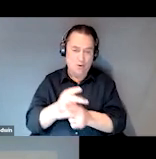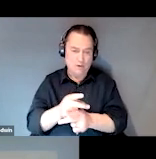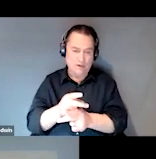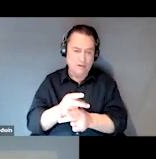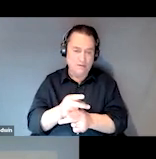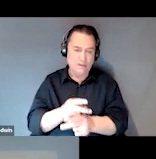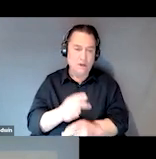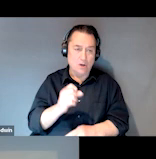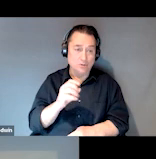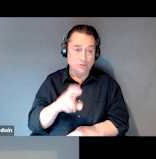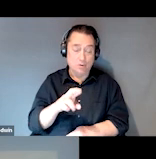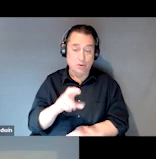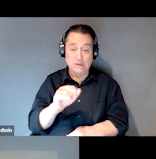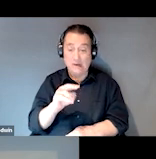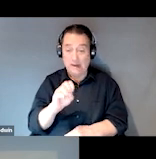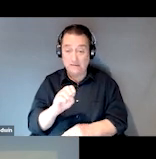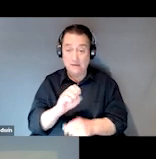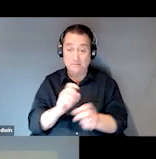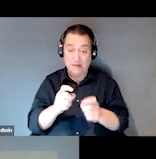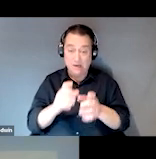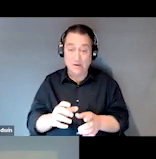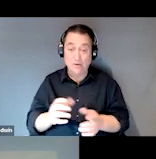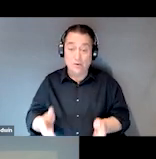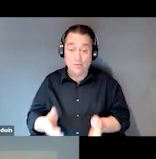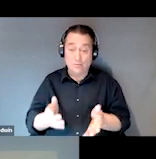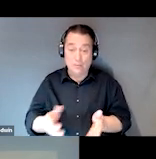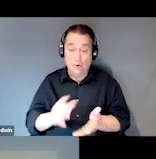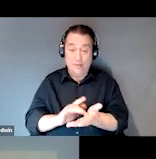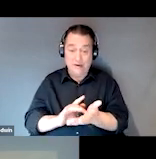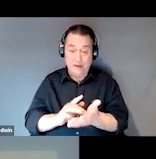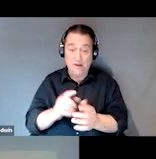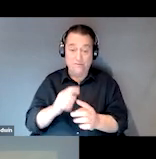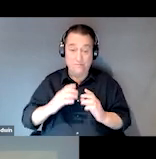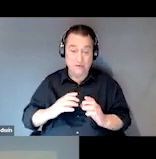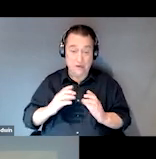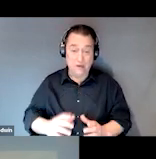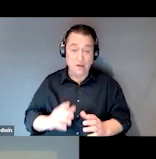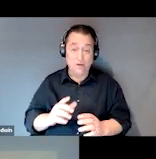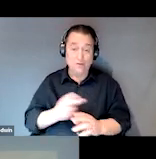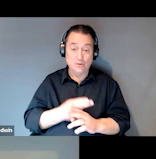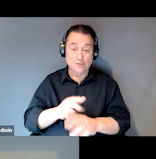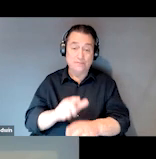a good role they have is to promote medication compliance. The use of long-acting injectables really help them